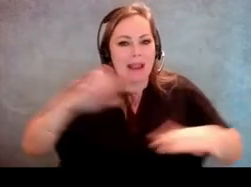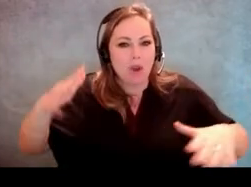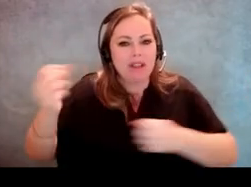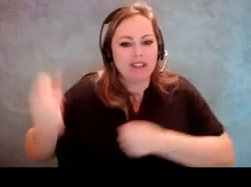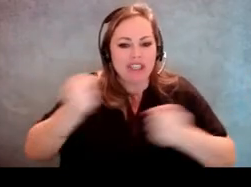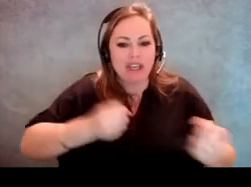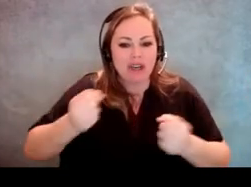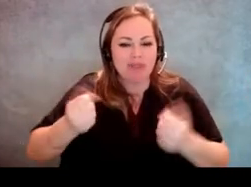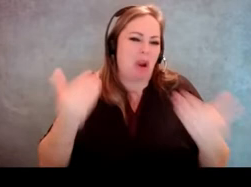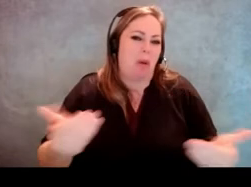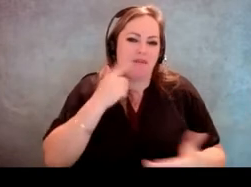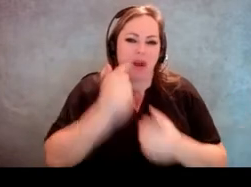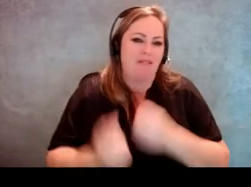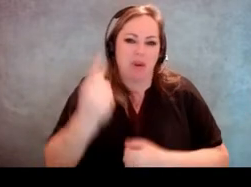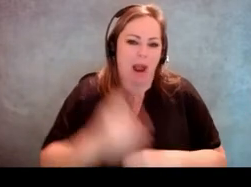why not do that for everybody? It's the same thing.